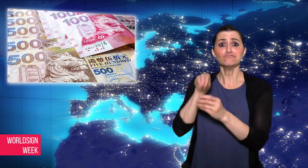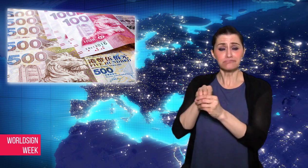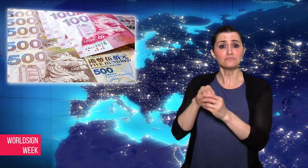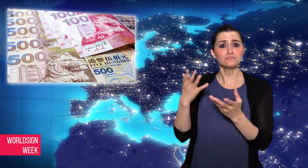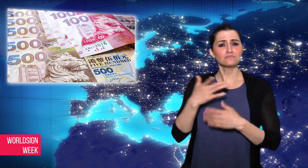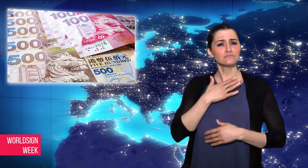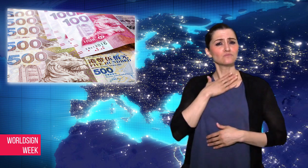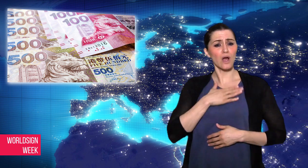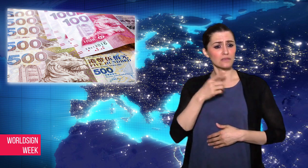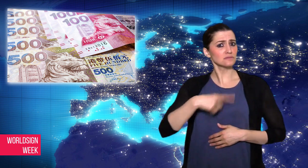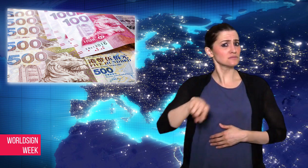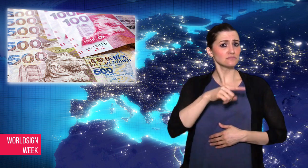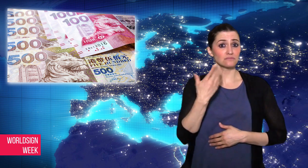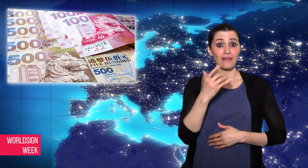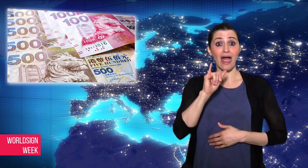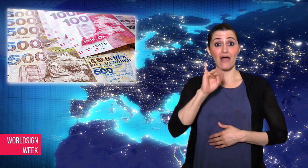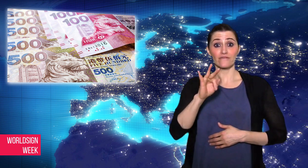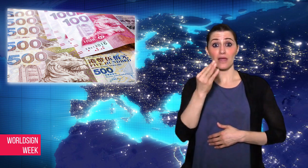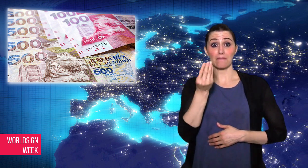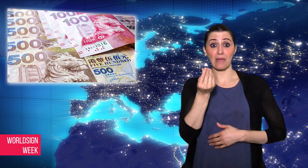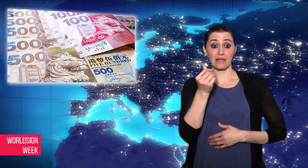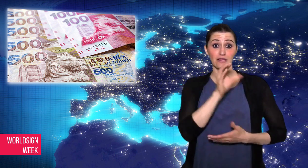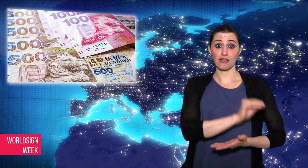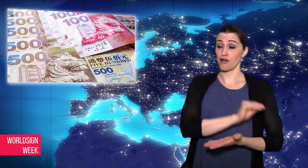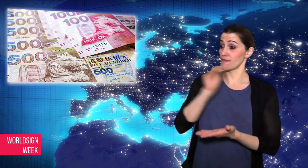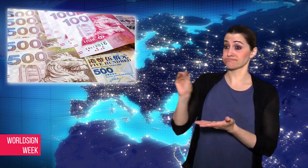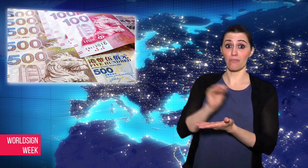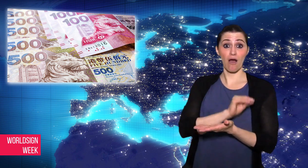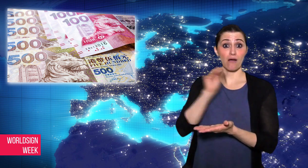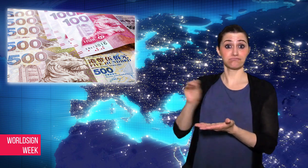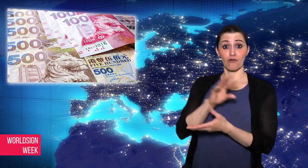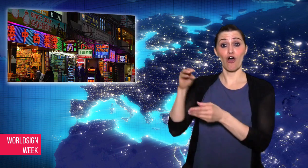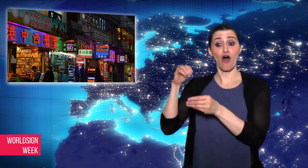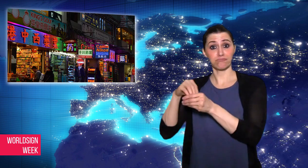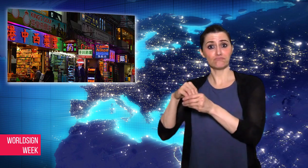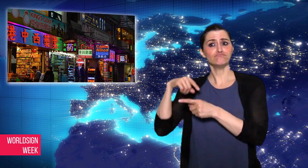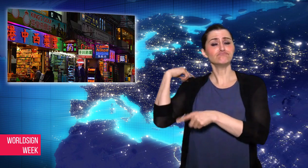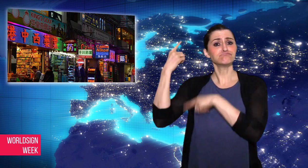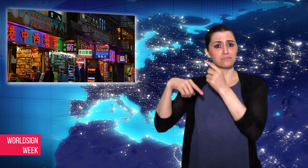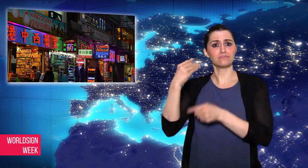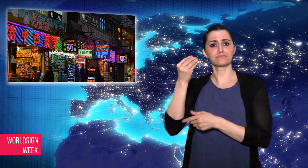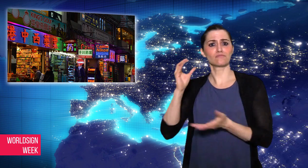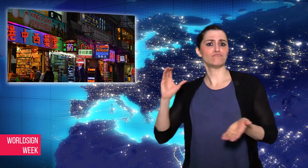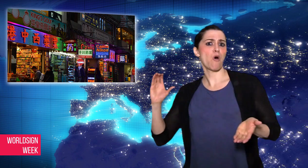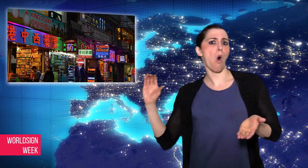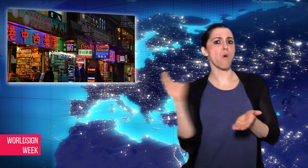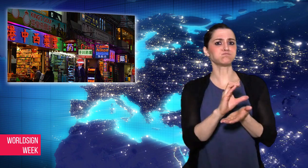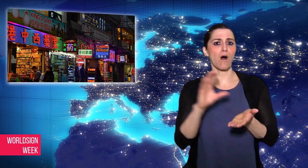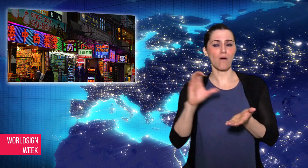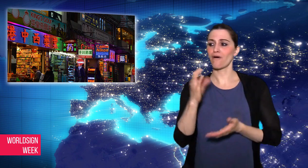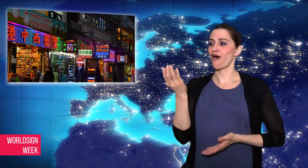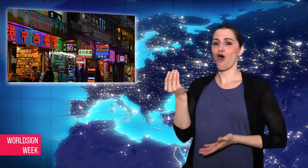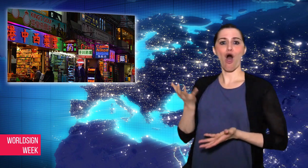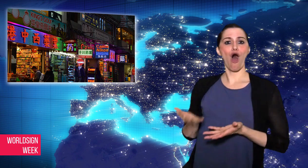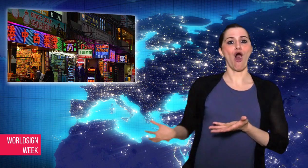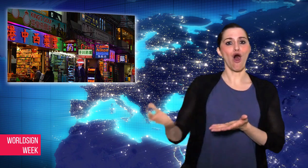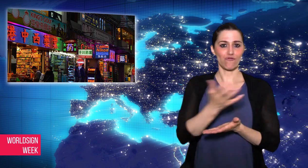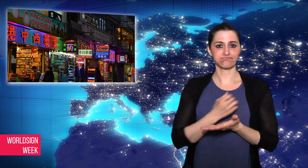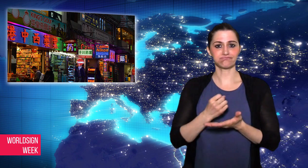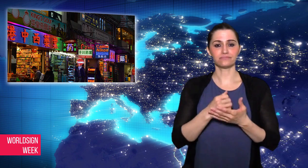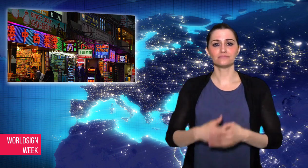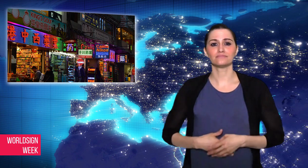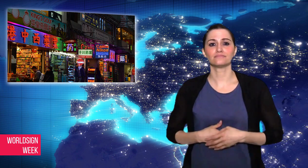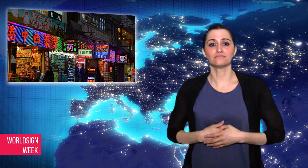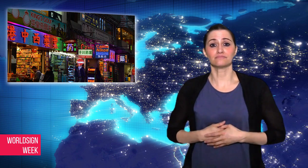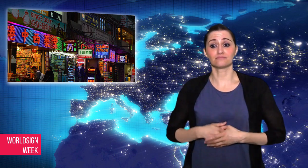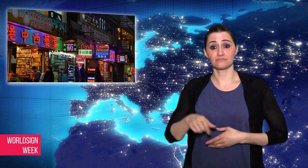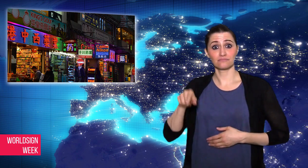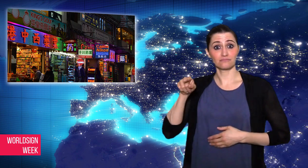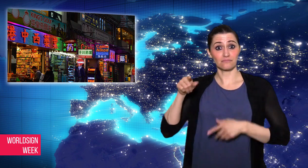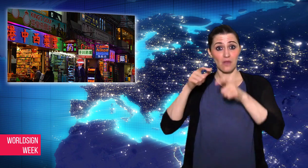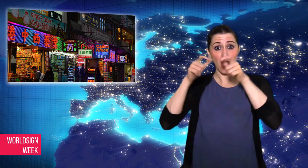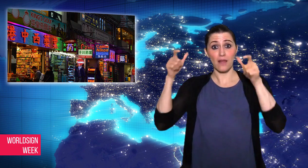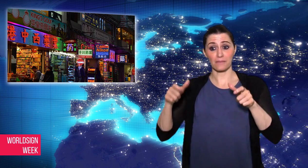Investors were told, however, not to